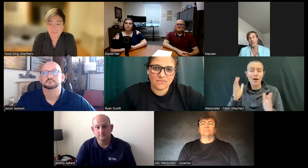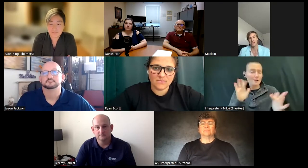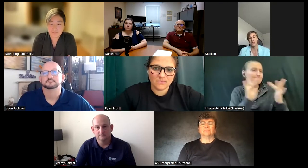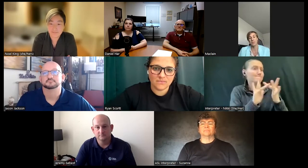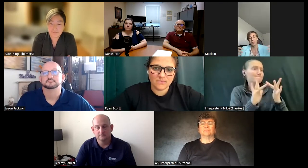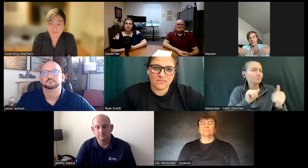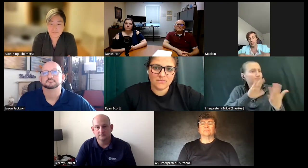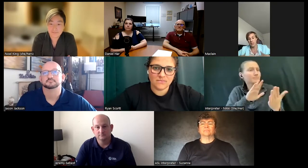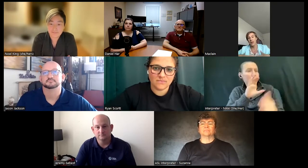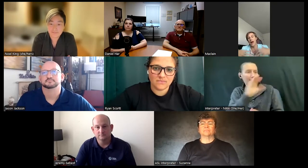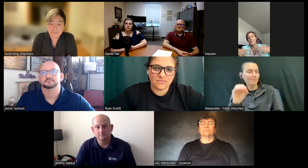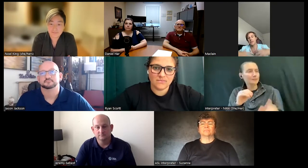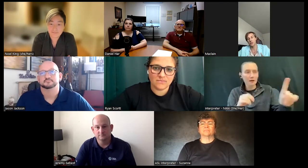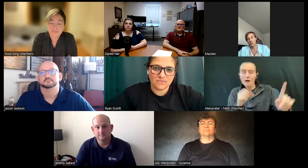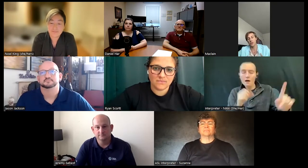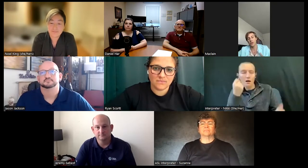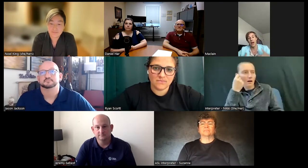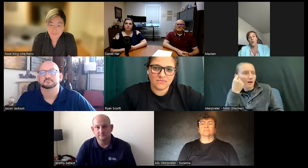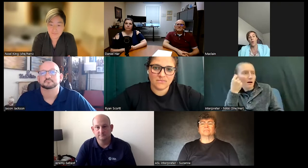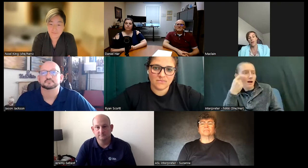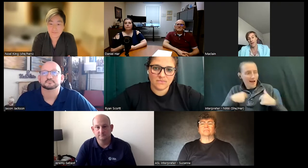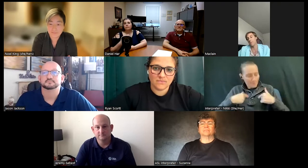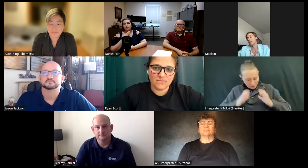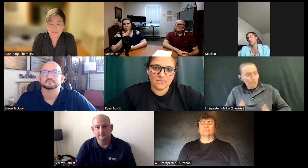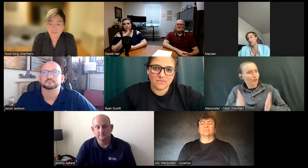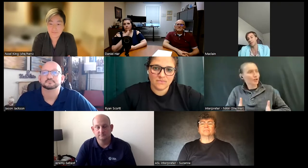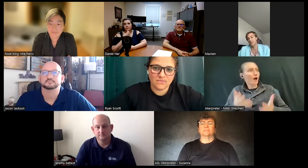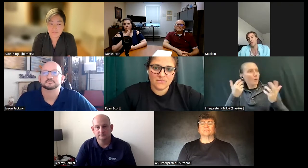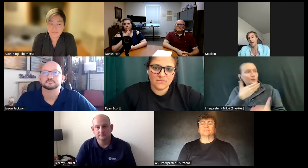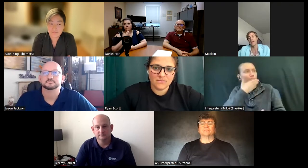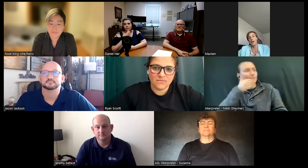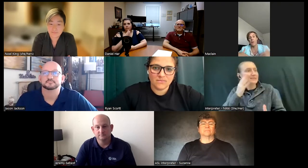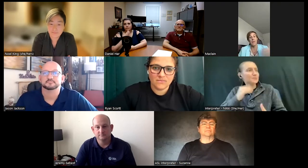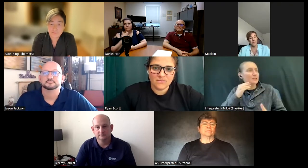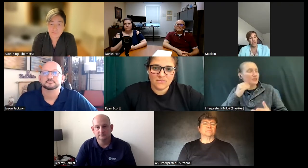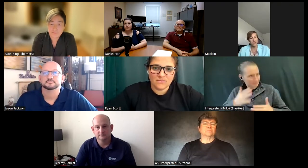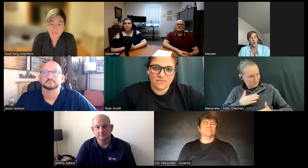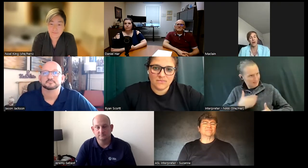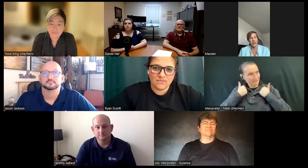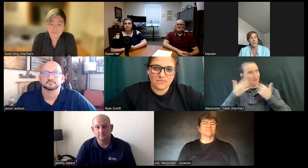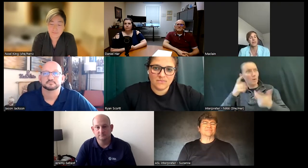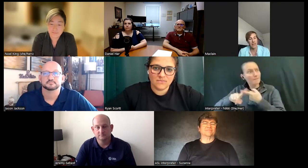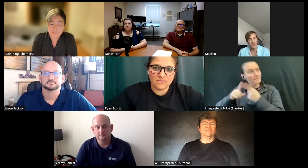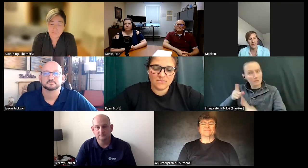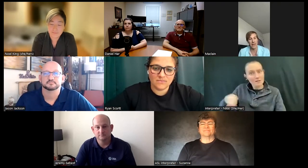make sense to me because for me I'm a consumer I want to have the best experiences in life I want my friends who are hard of hearing in depth of the